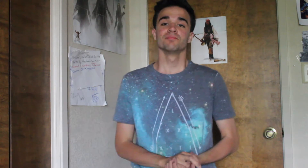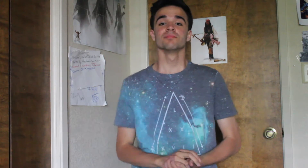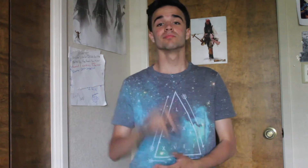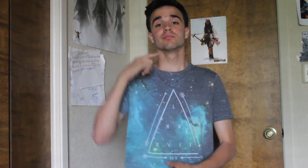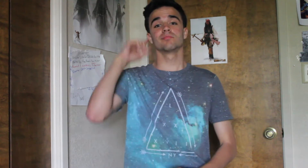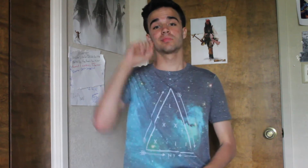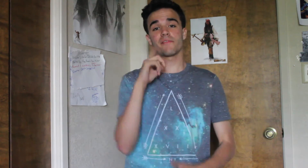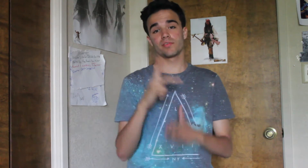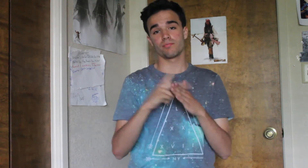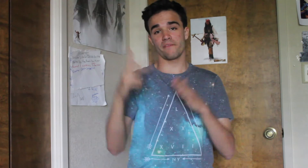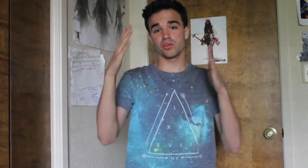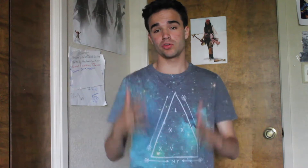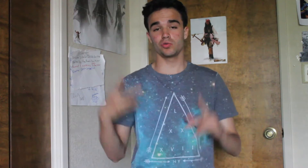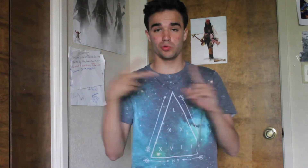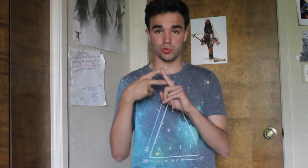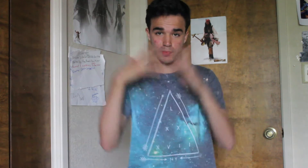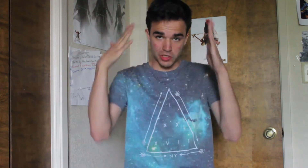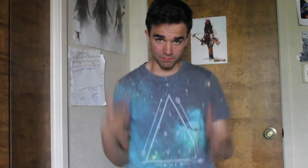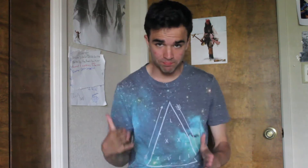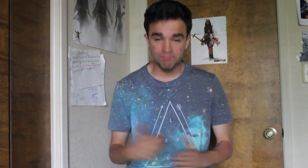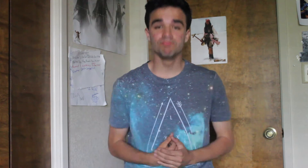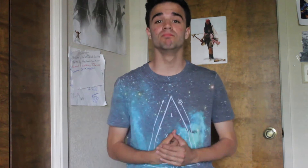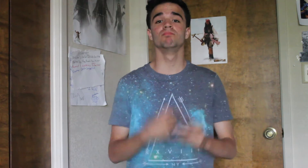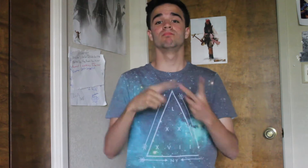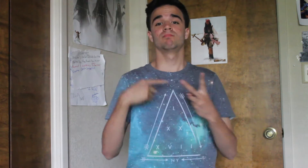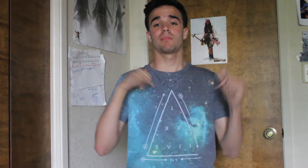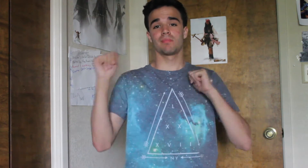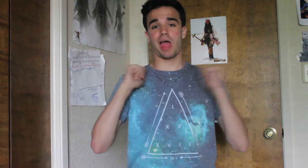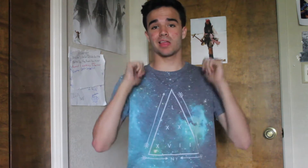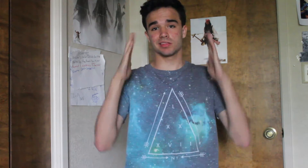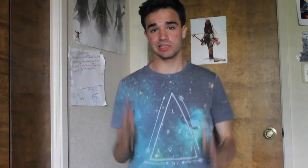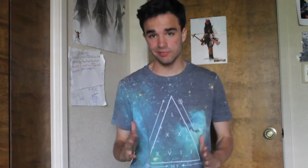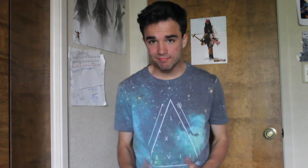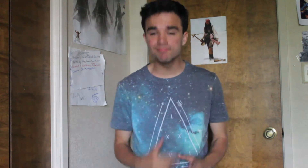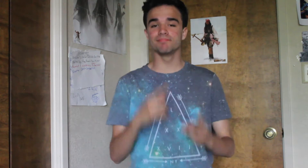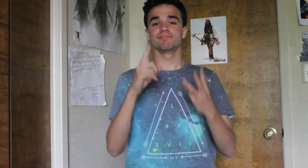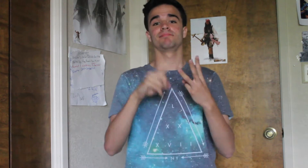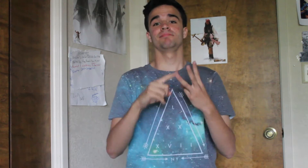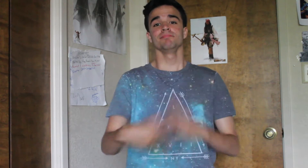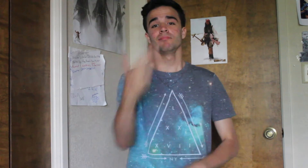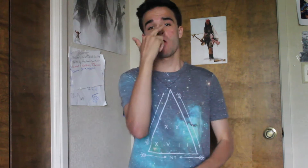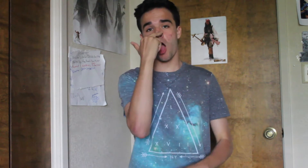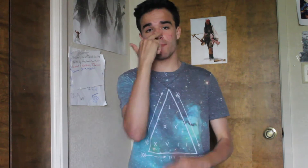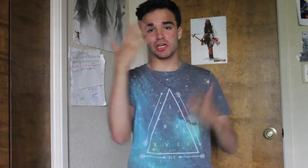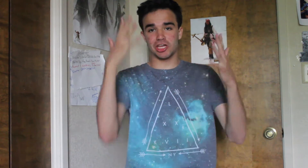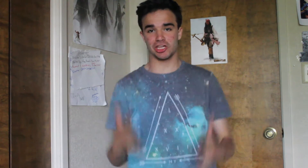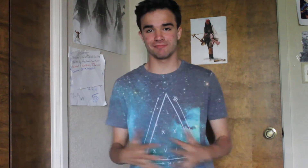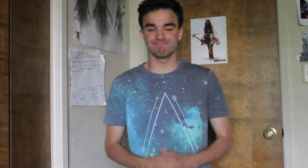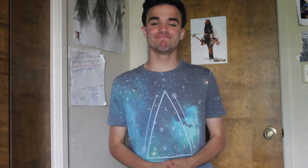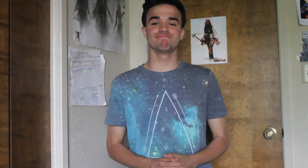I'm a Deaf Professional YouTuber, Actor, and Comedy Funny.